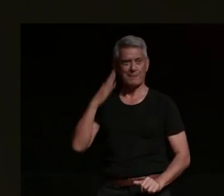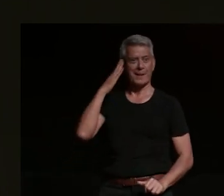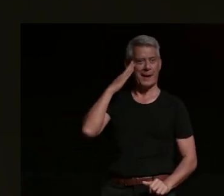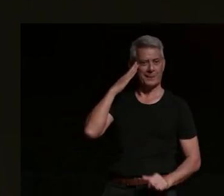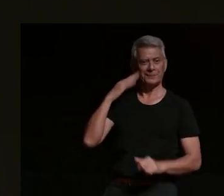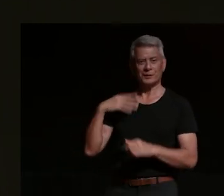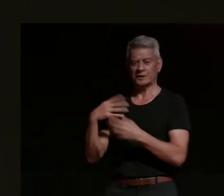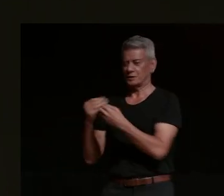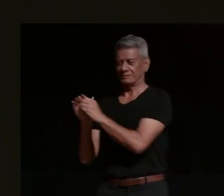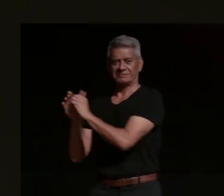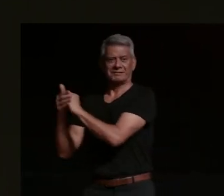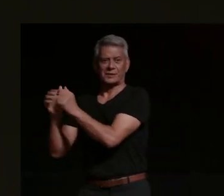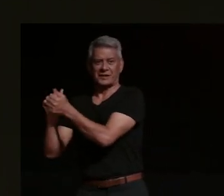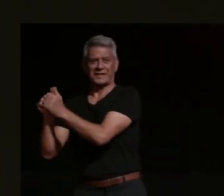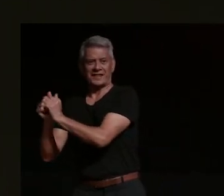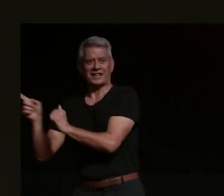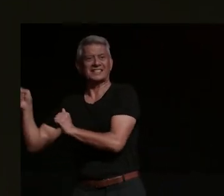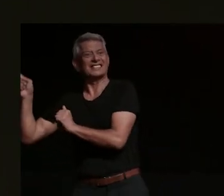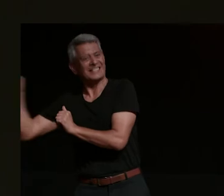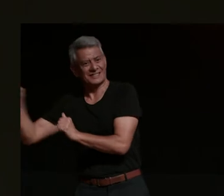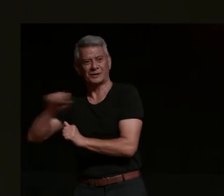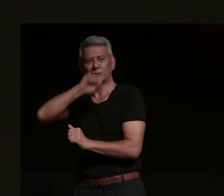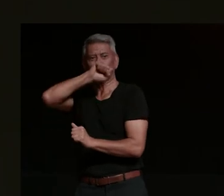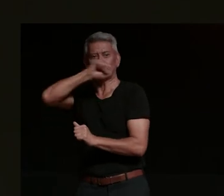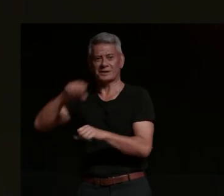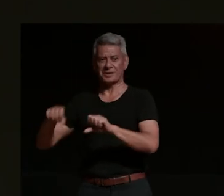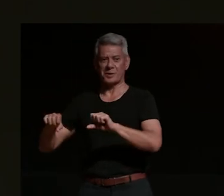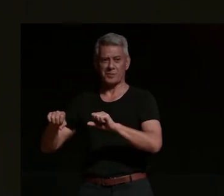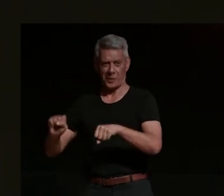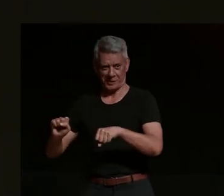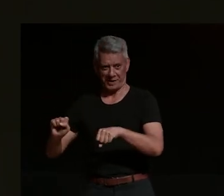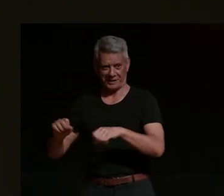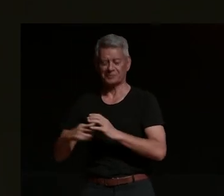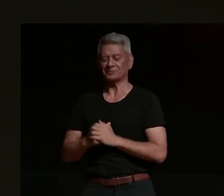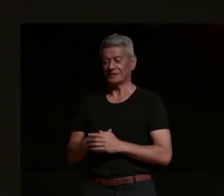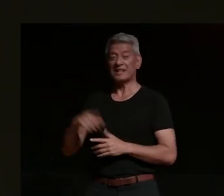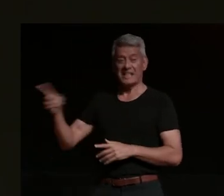had a farm and liked motorcycles kiss ass move he's now been my stepdad for 25 years